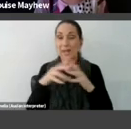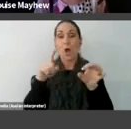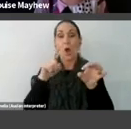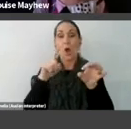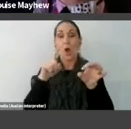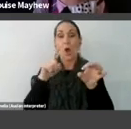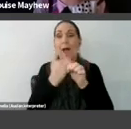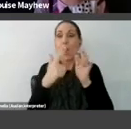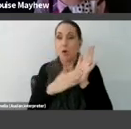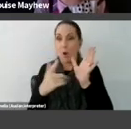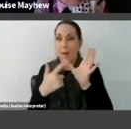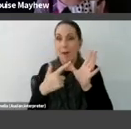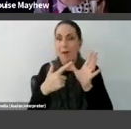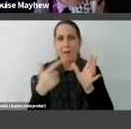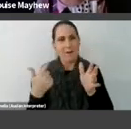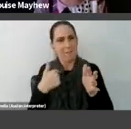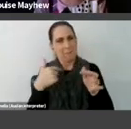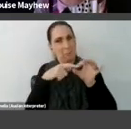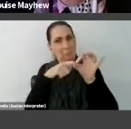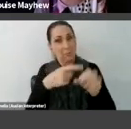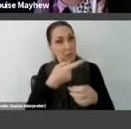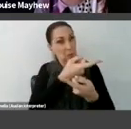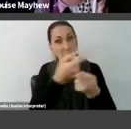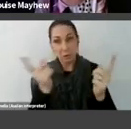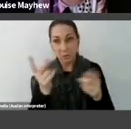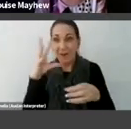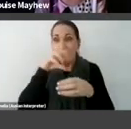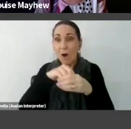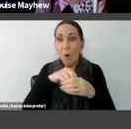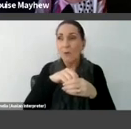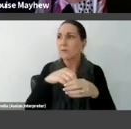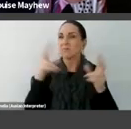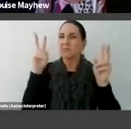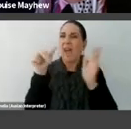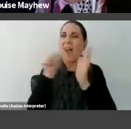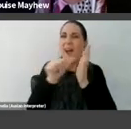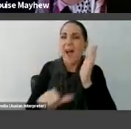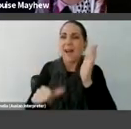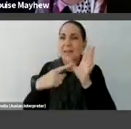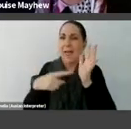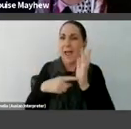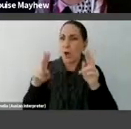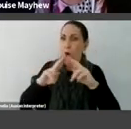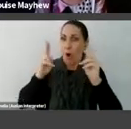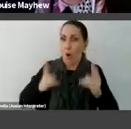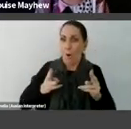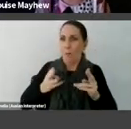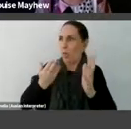you've been taking part in any of the art world's art at home initiatives during isolation?